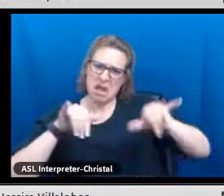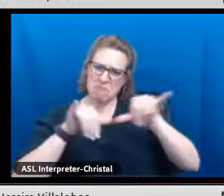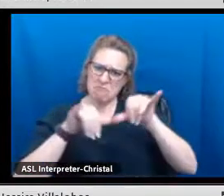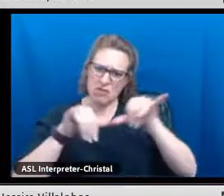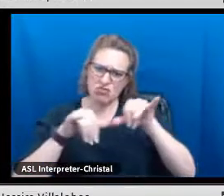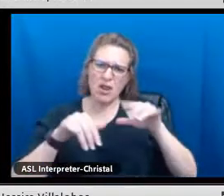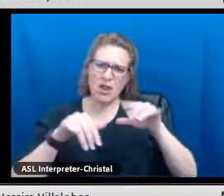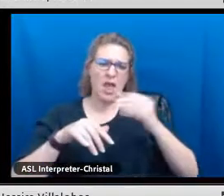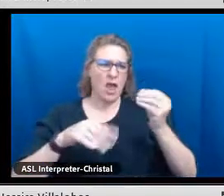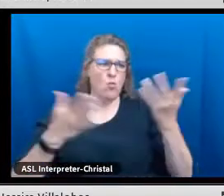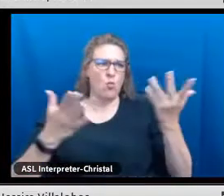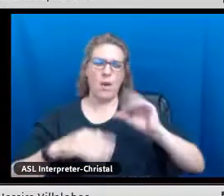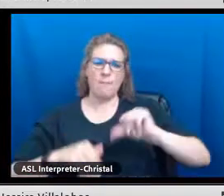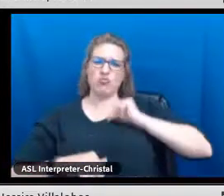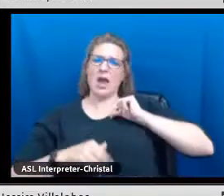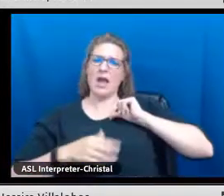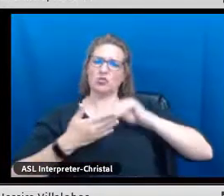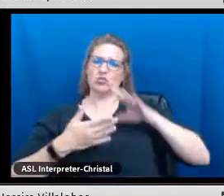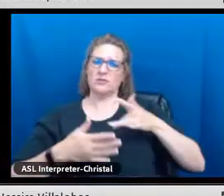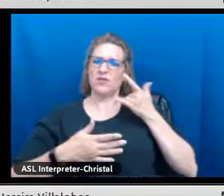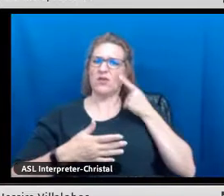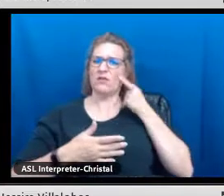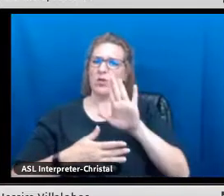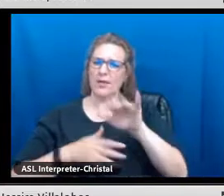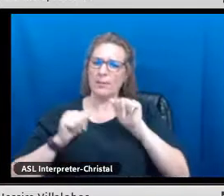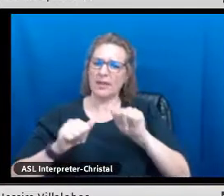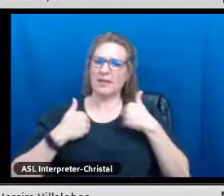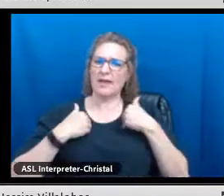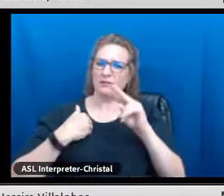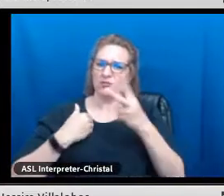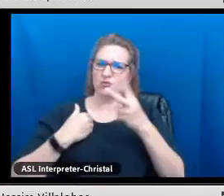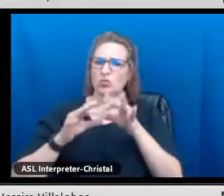We understand that we can never measure the level of satisfaction and pride that students